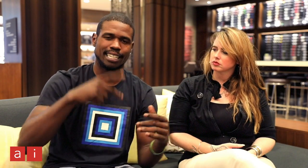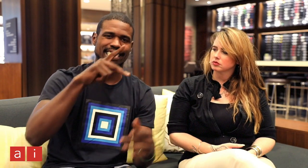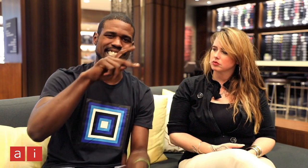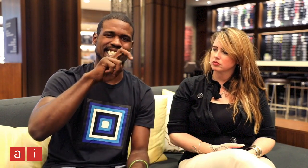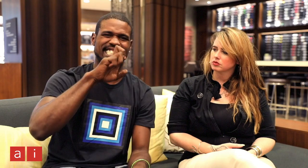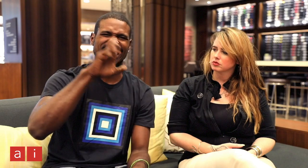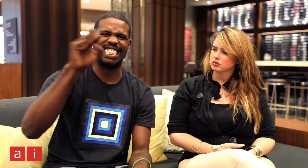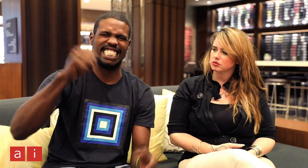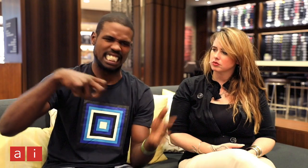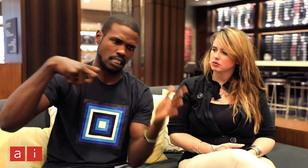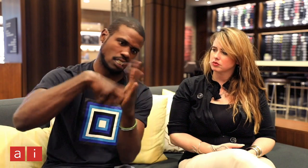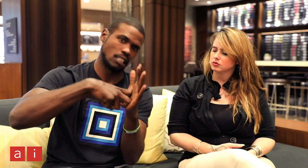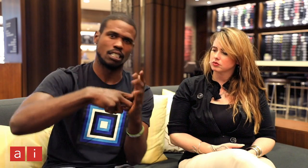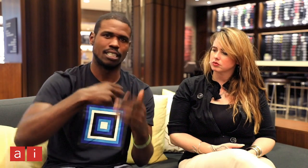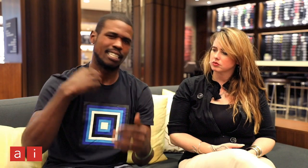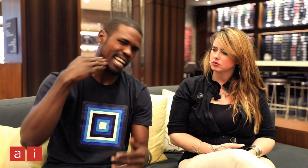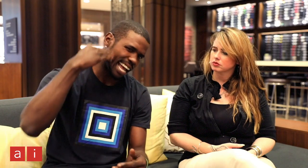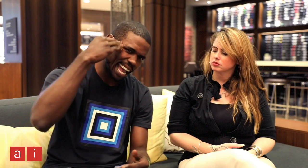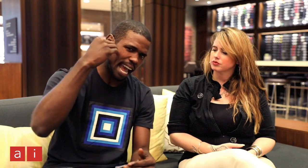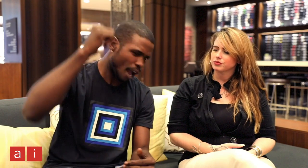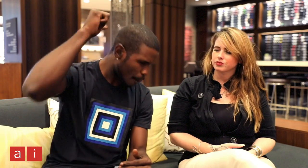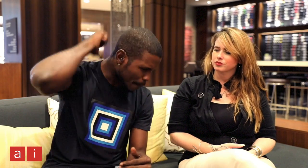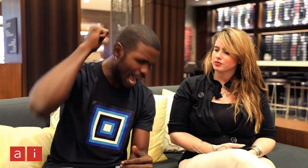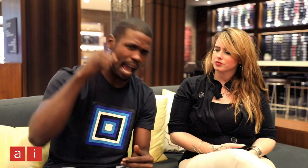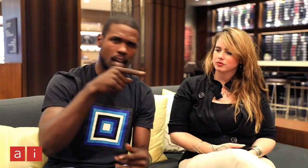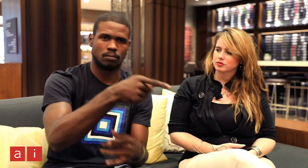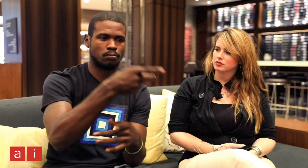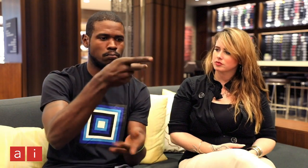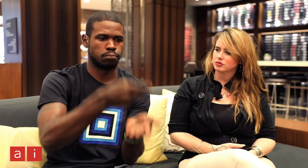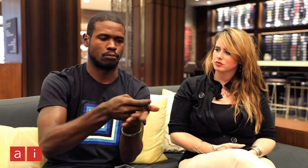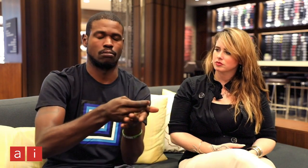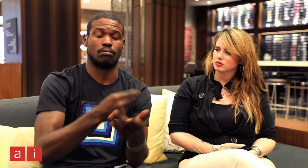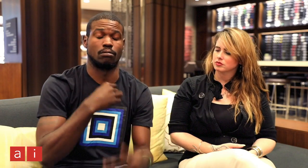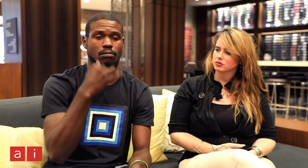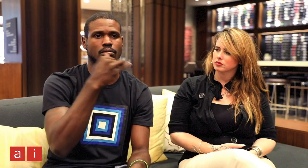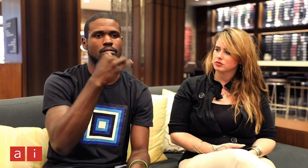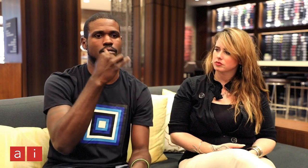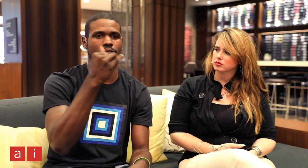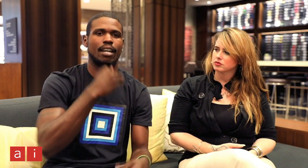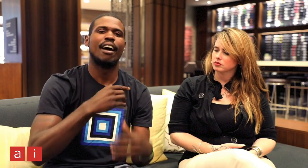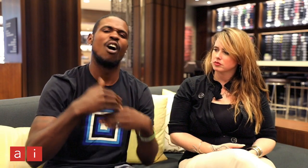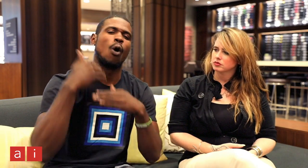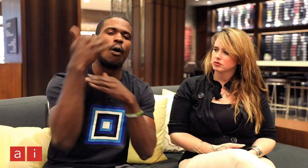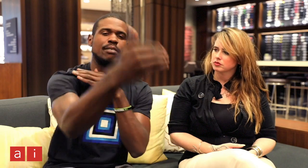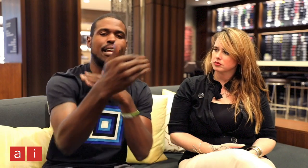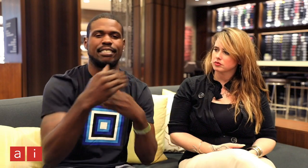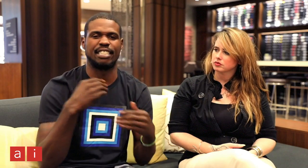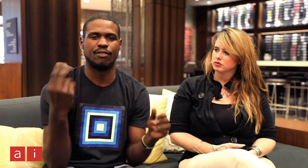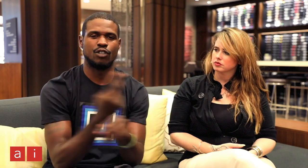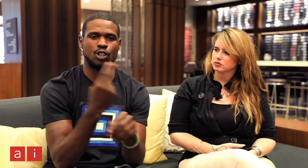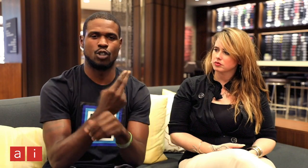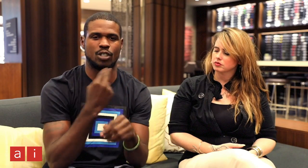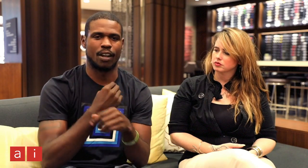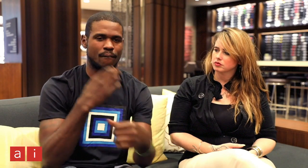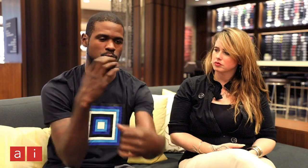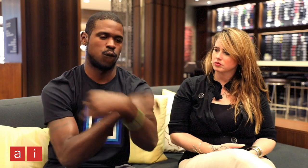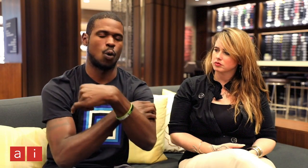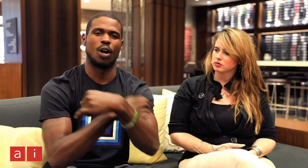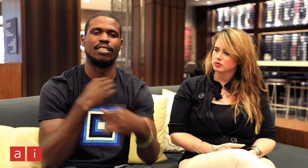Connell was tasered in the knees, head, and back until he collapsed to the ground, passing out. This was excessive use of force.